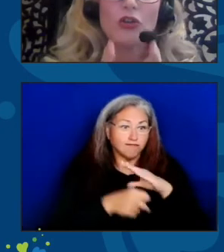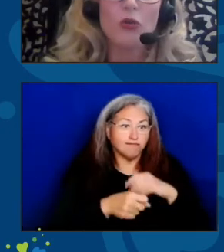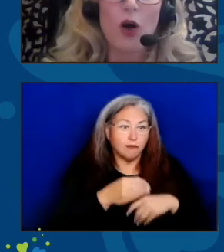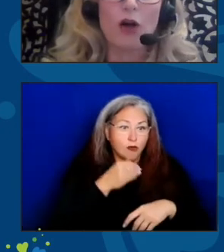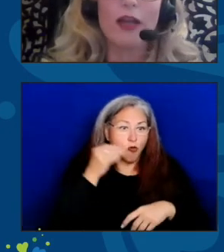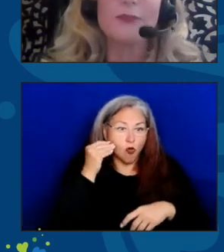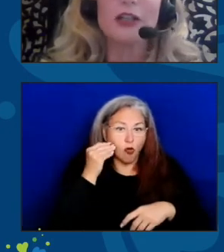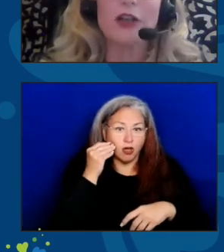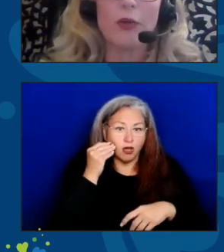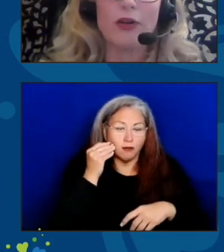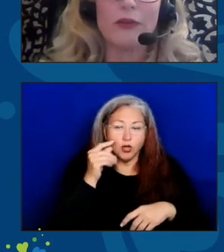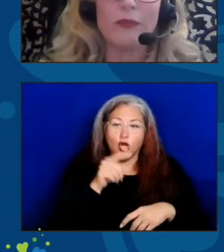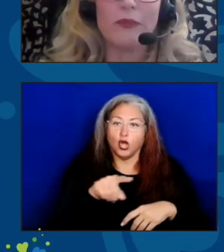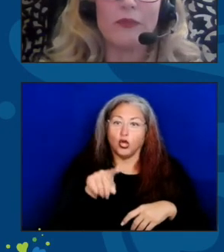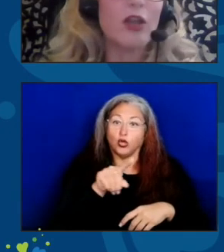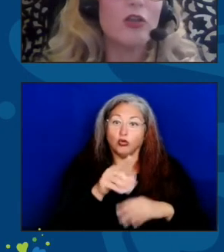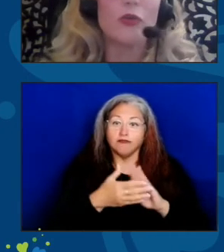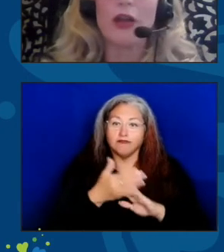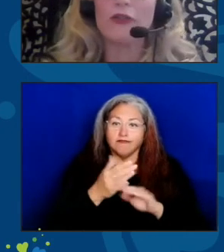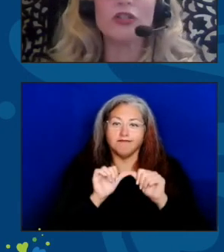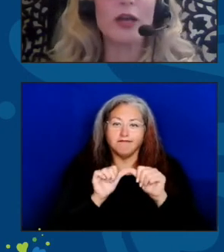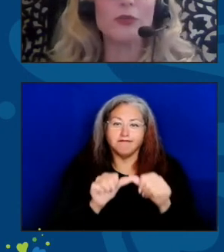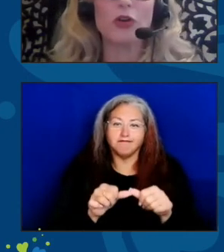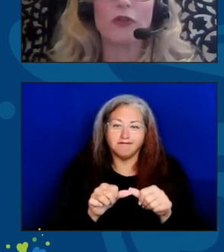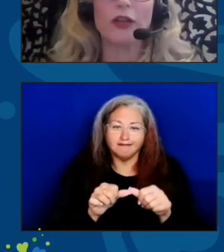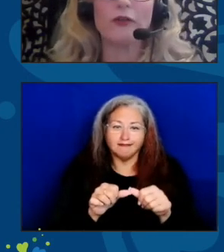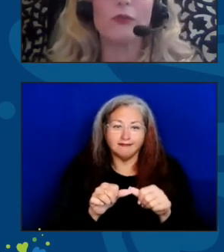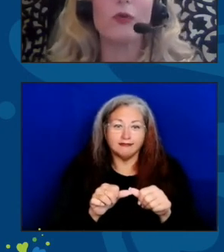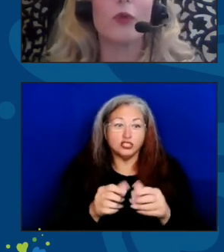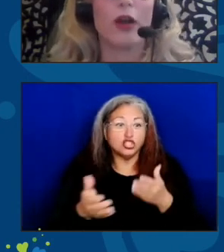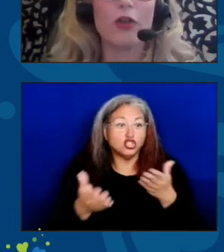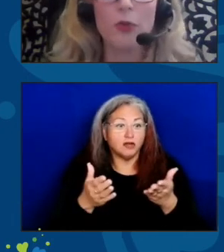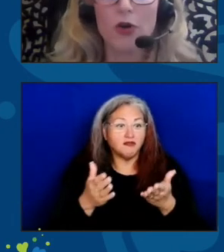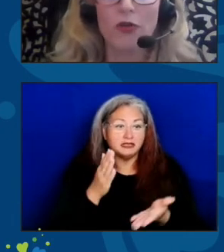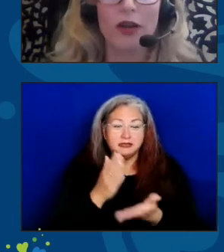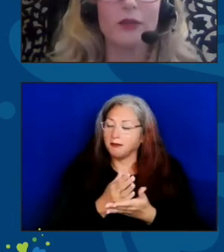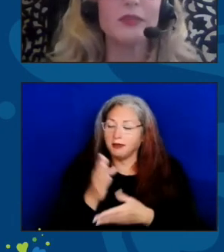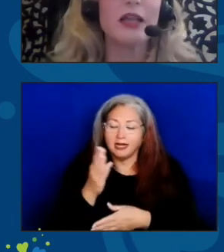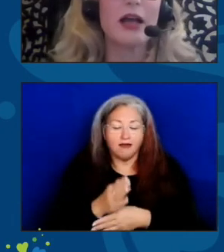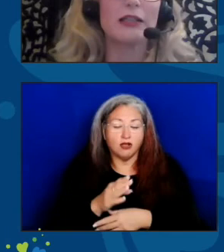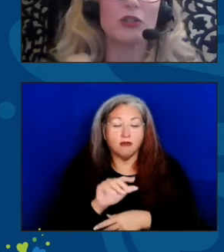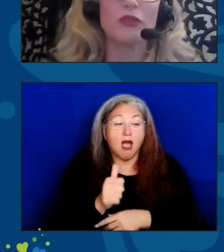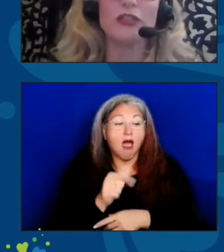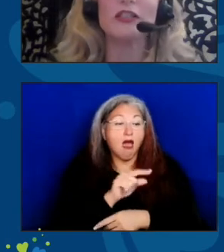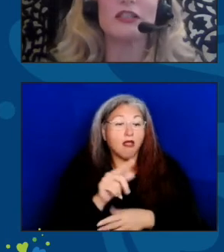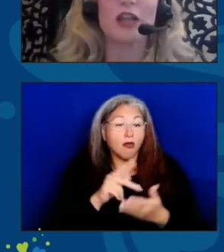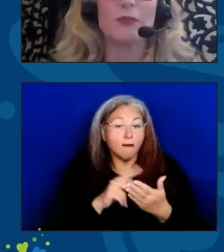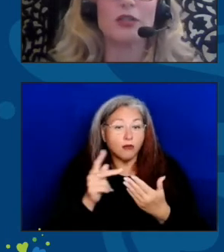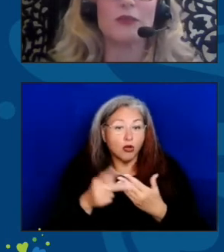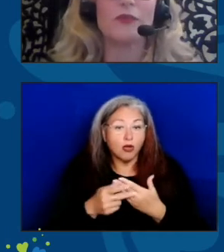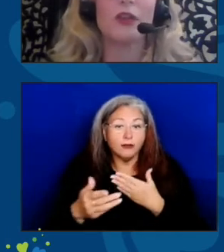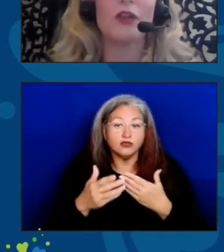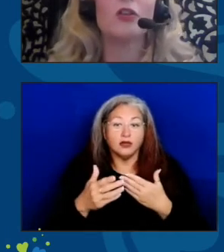You all kept it going. You never stopped serving. When other programs and services stopped,